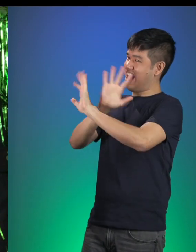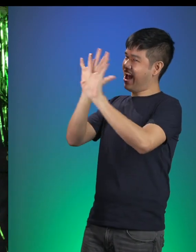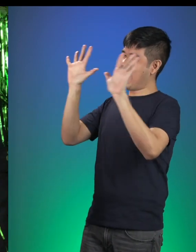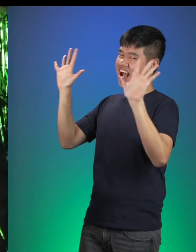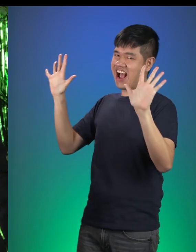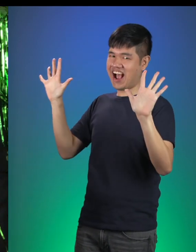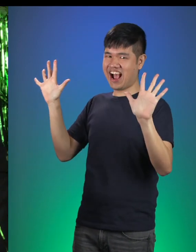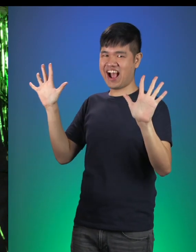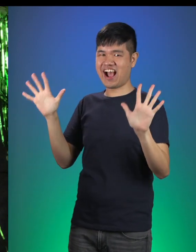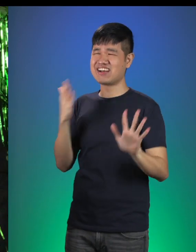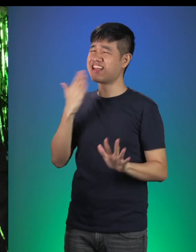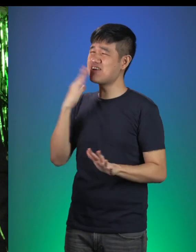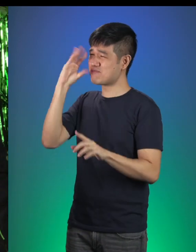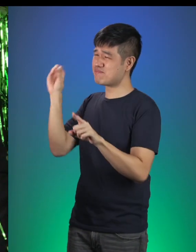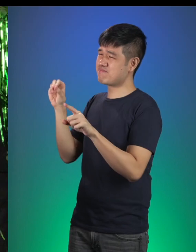Wow, thank you Big Brother Gruff!